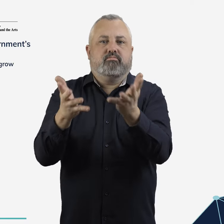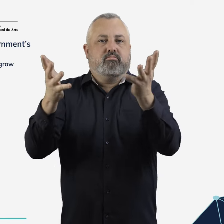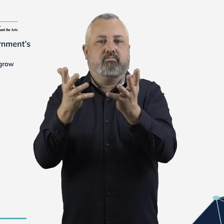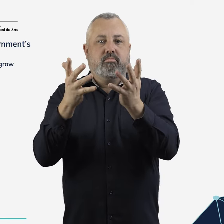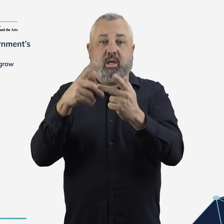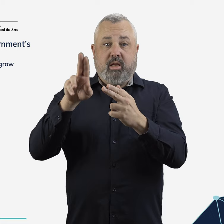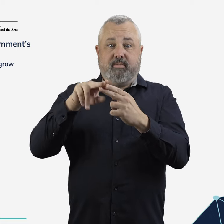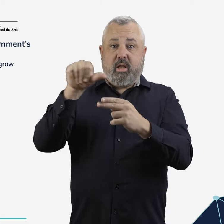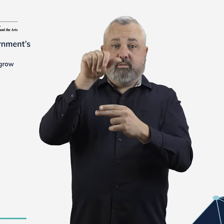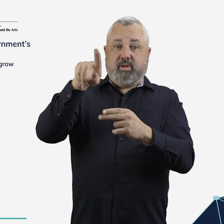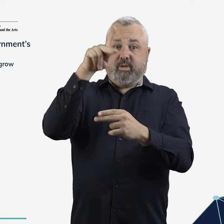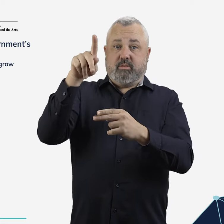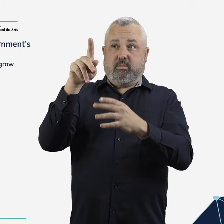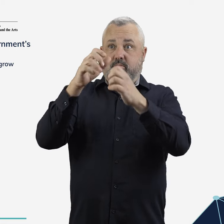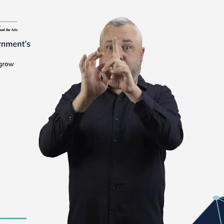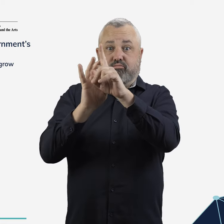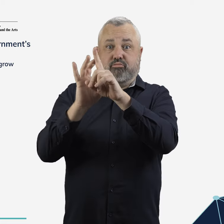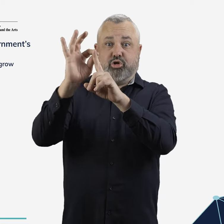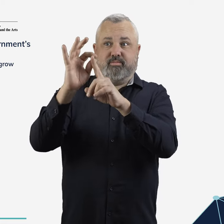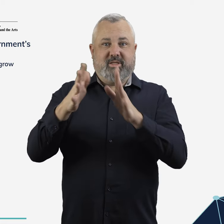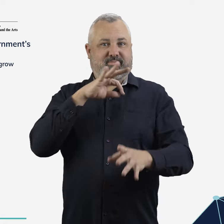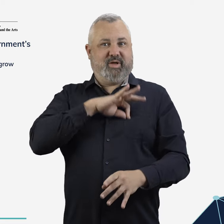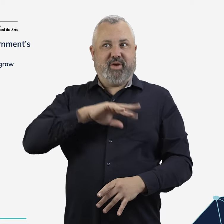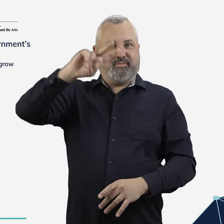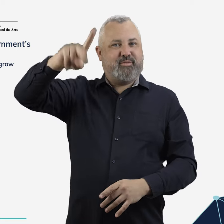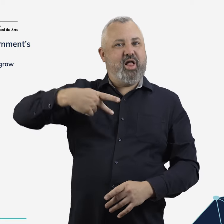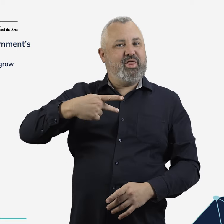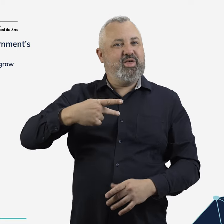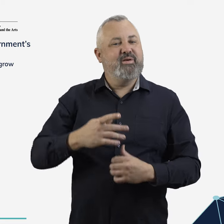sustainable aviation industry in the region.